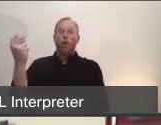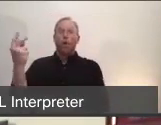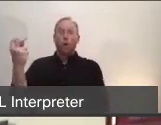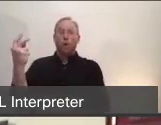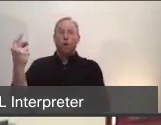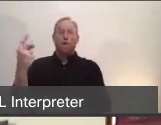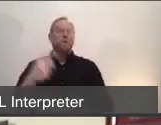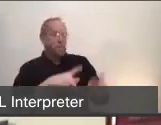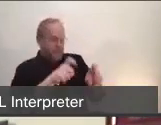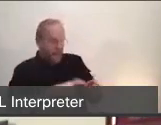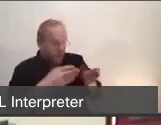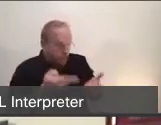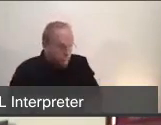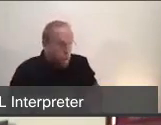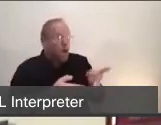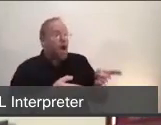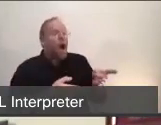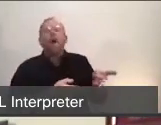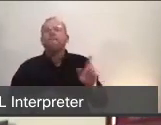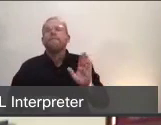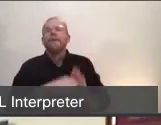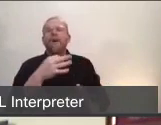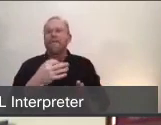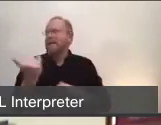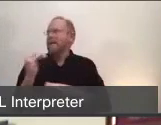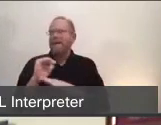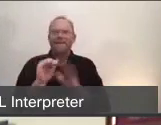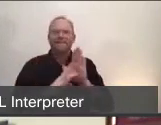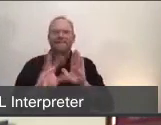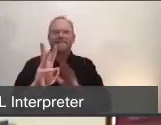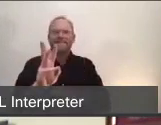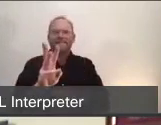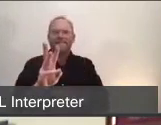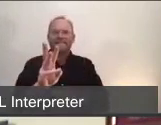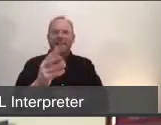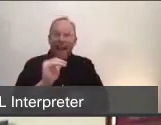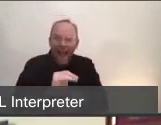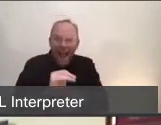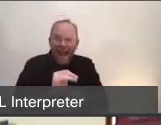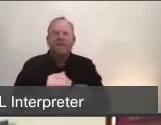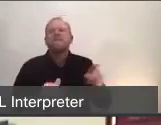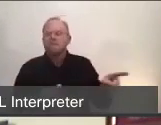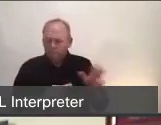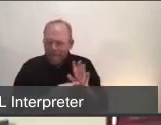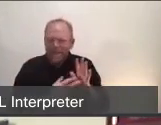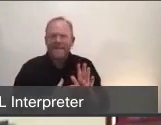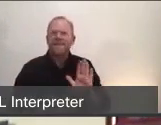that they were negative, so that quarantine lasted about an hour. So that's real good news